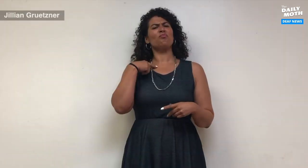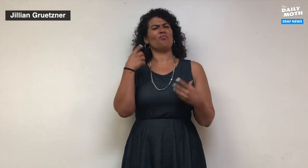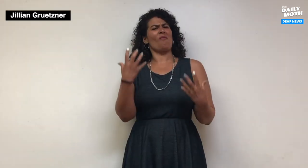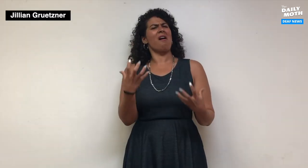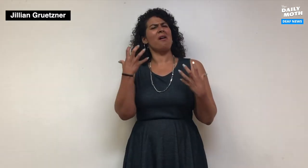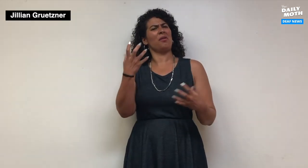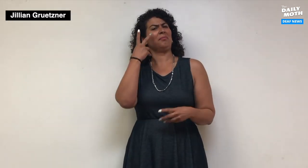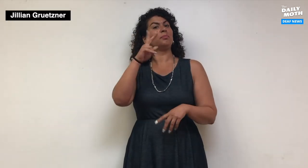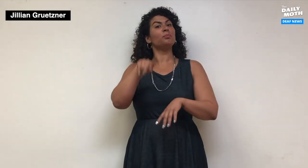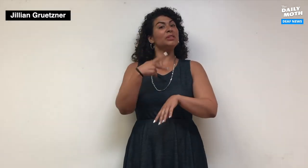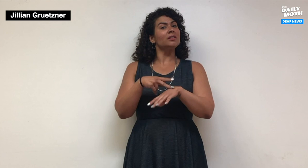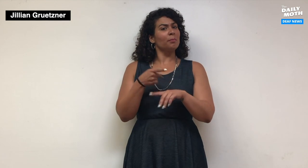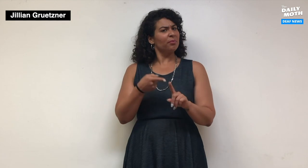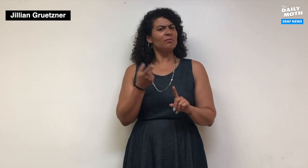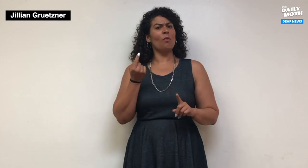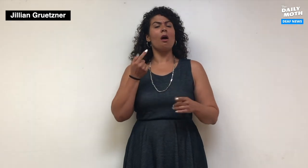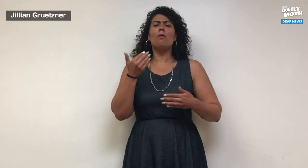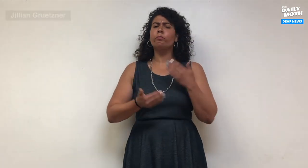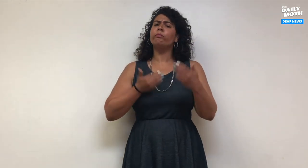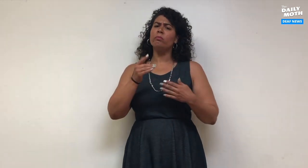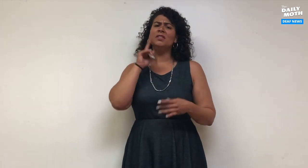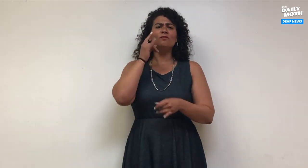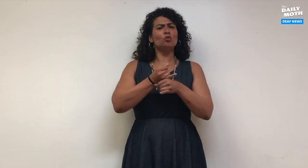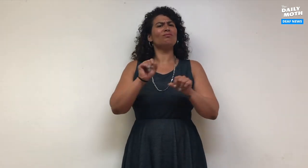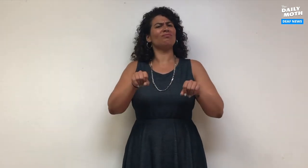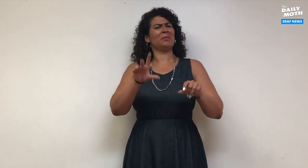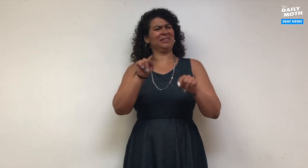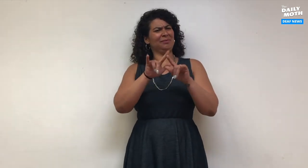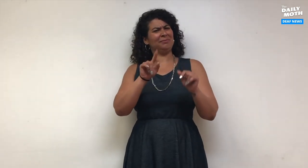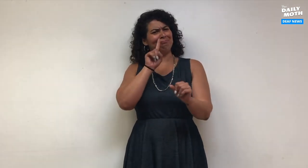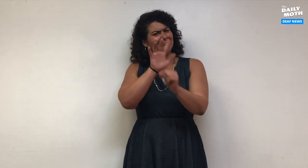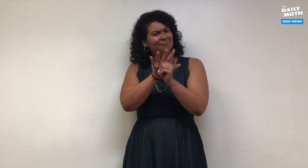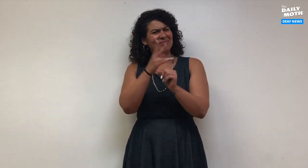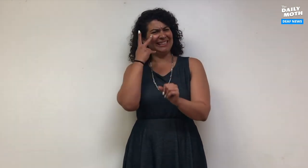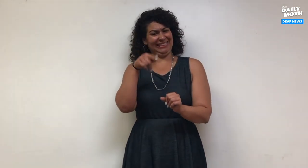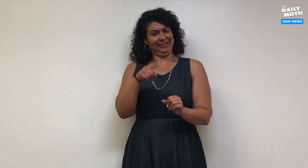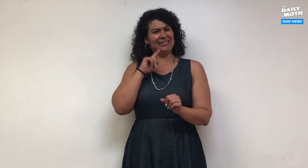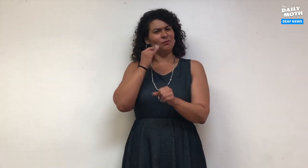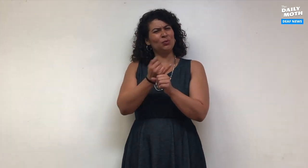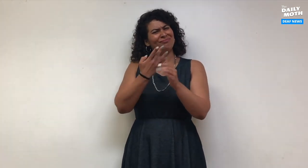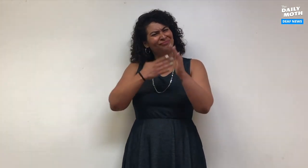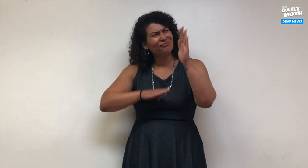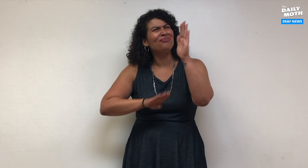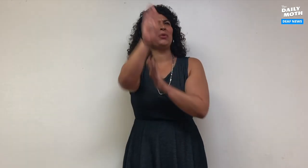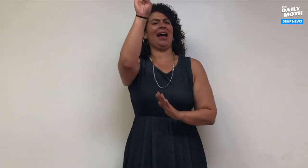What I've always wanted to see in a principal is not just having some success as a deaf school, but also an undying commitment to see this school truly thrive.